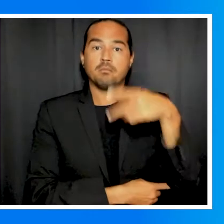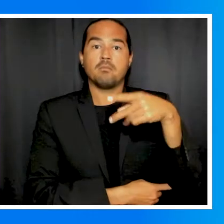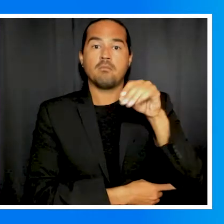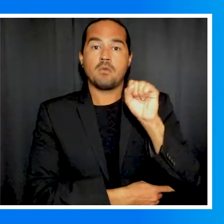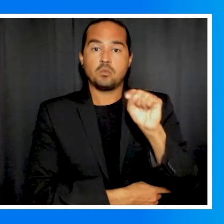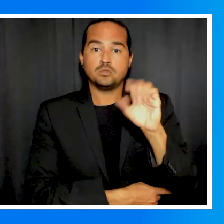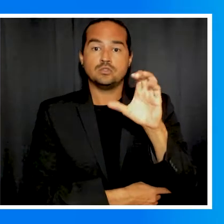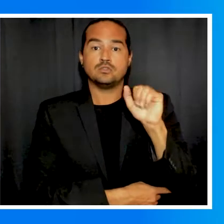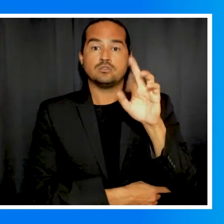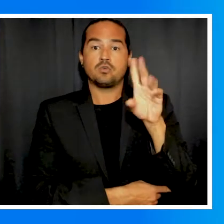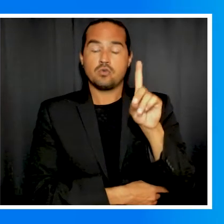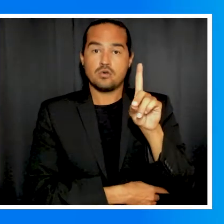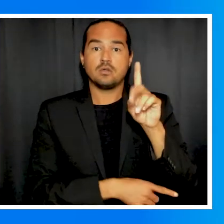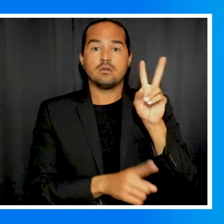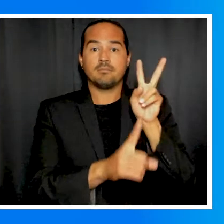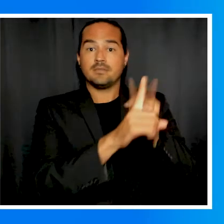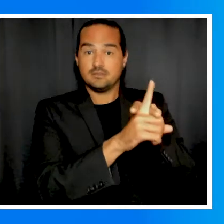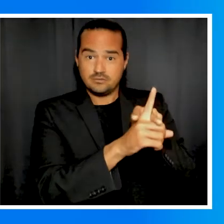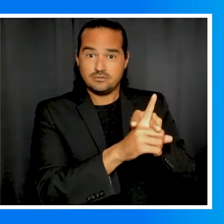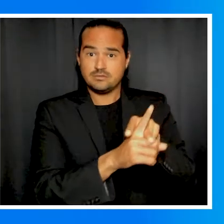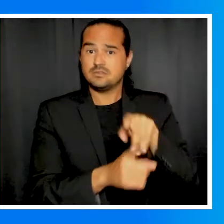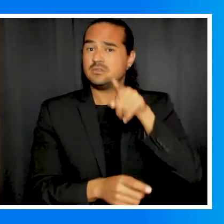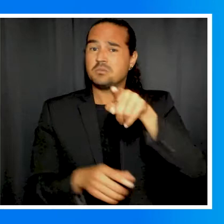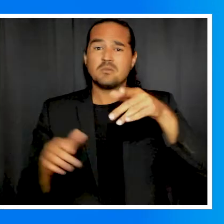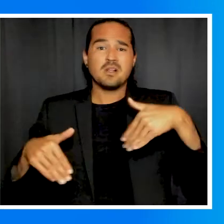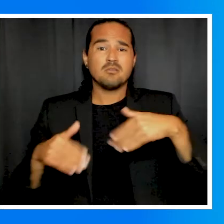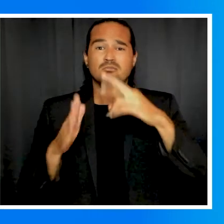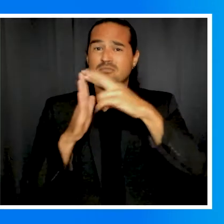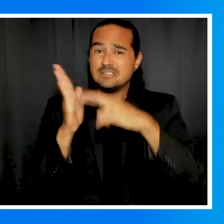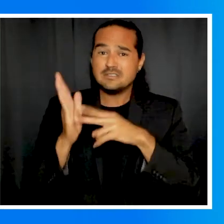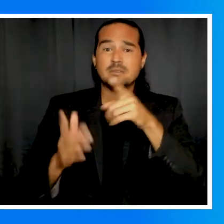If you are not registered to vote and are a military or overseas voter,